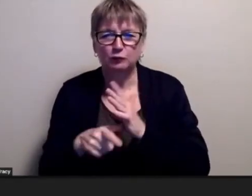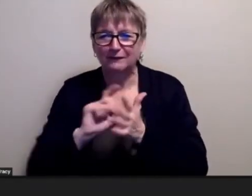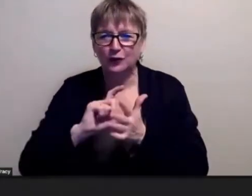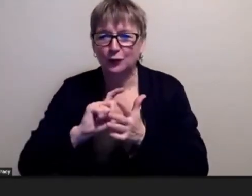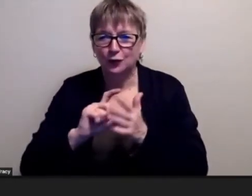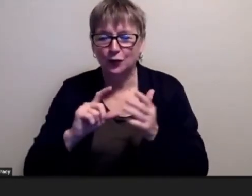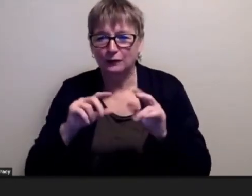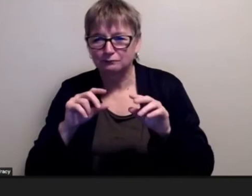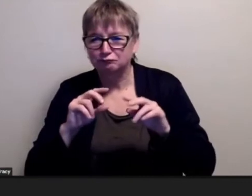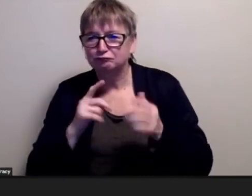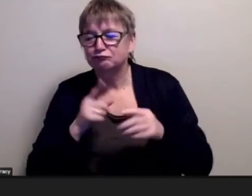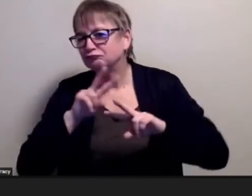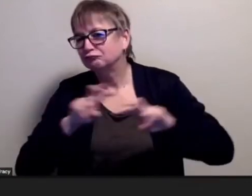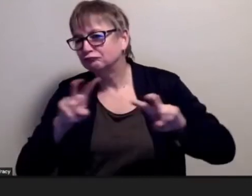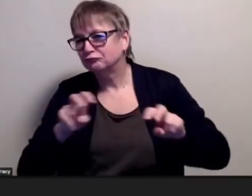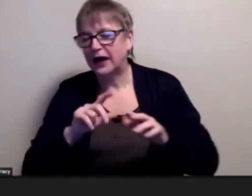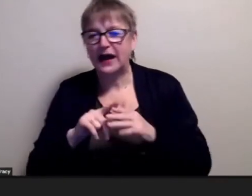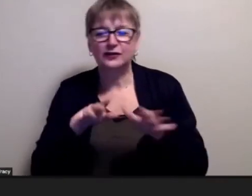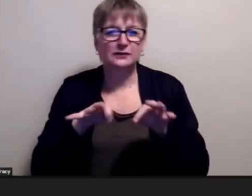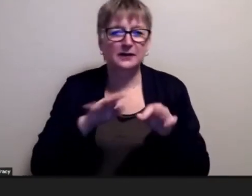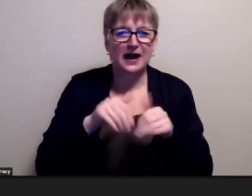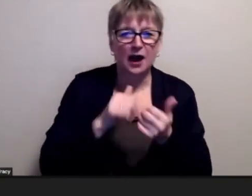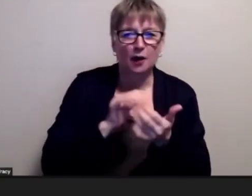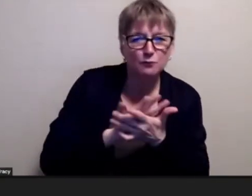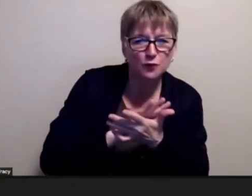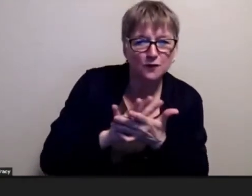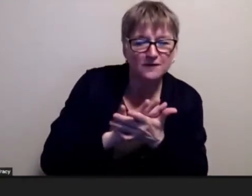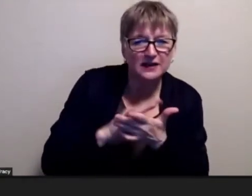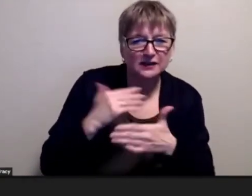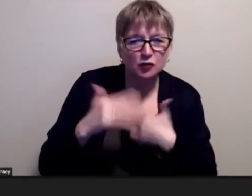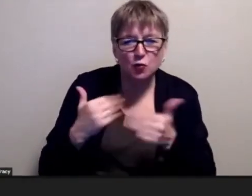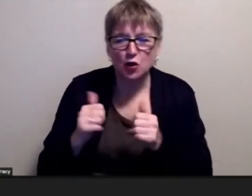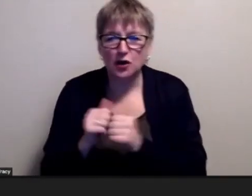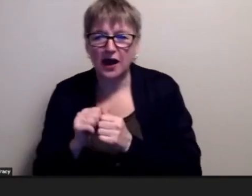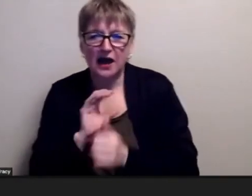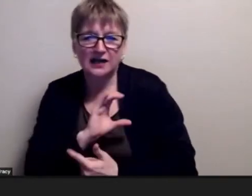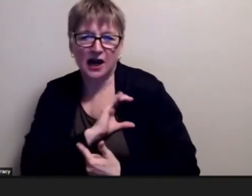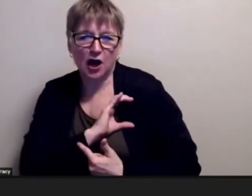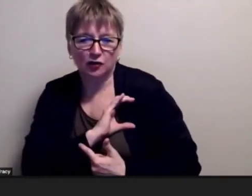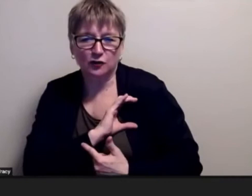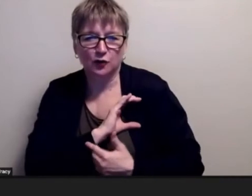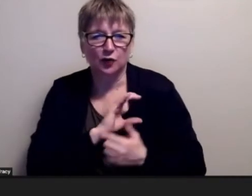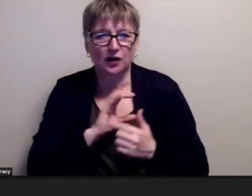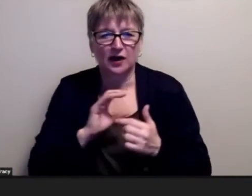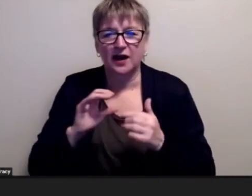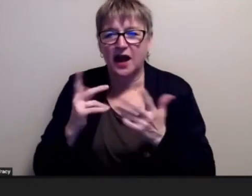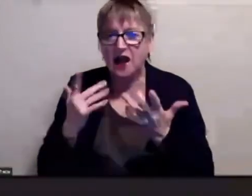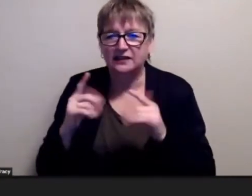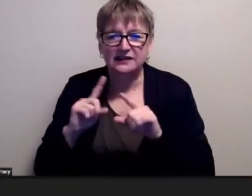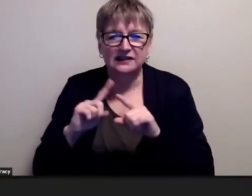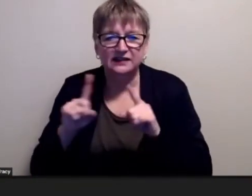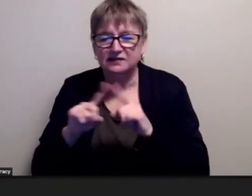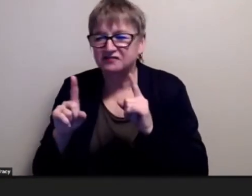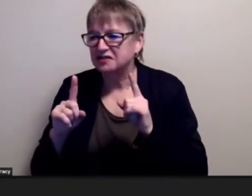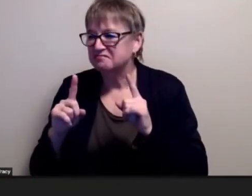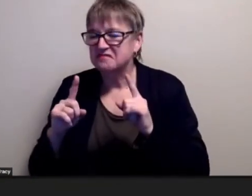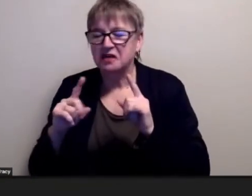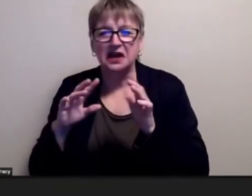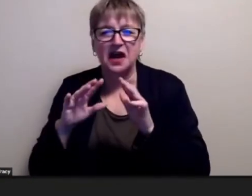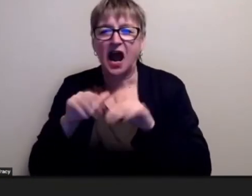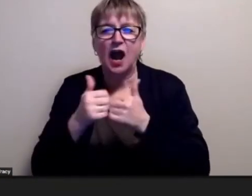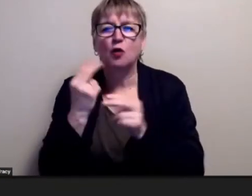how movies work how characters work the level without the metaphors symbolism all that stuff